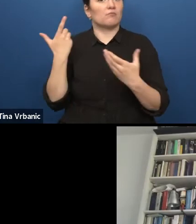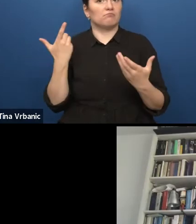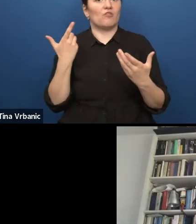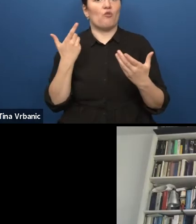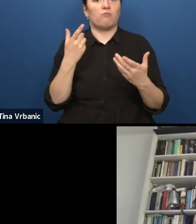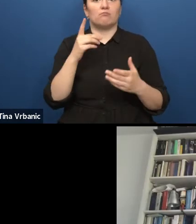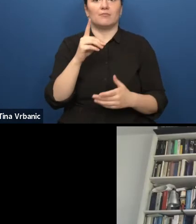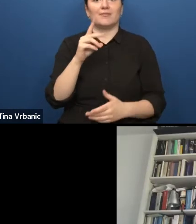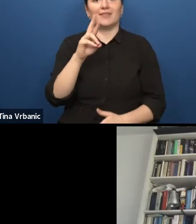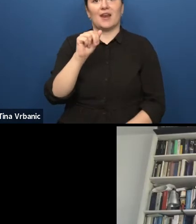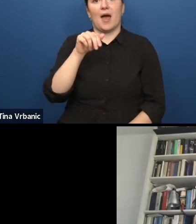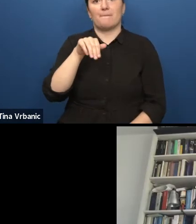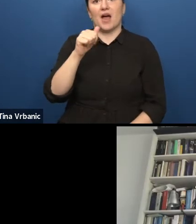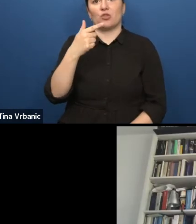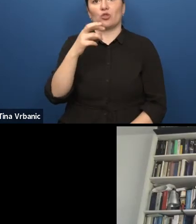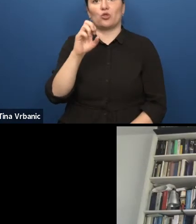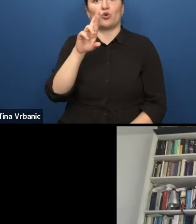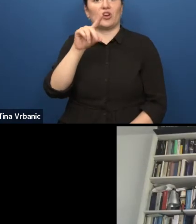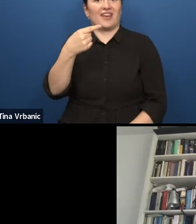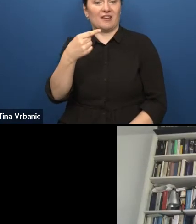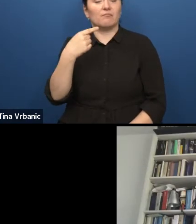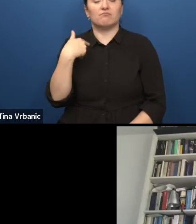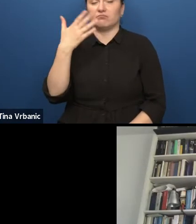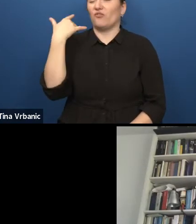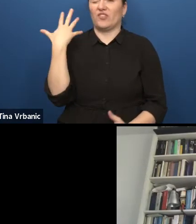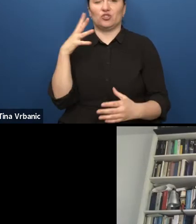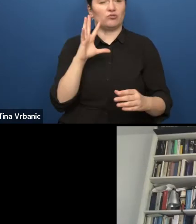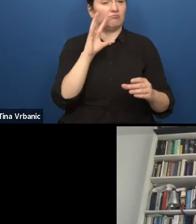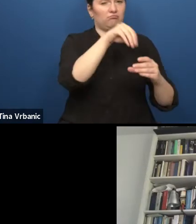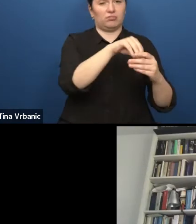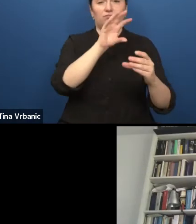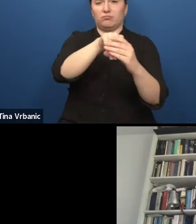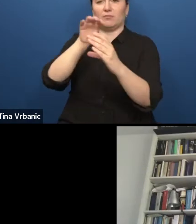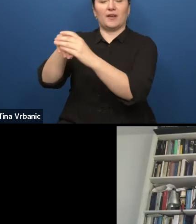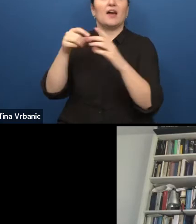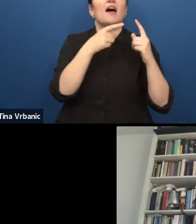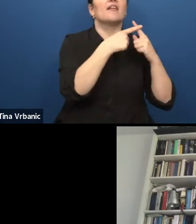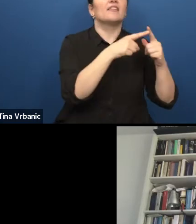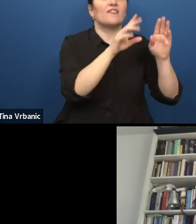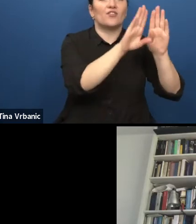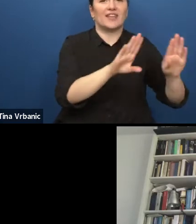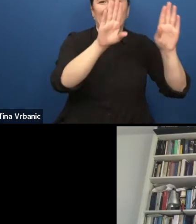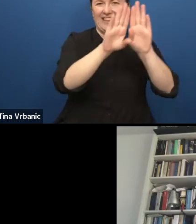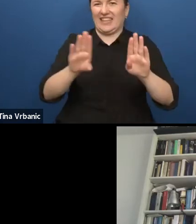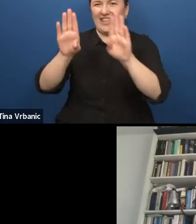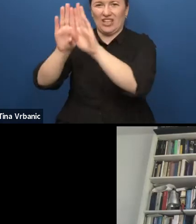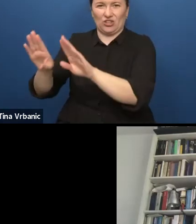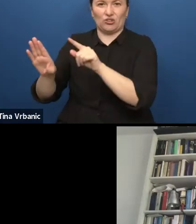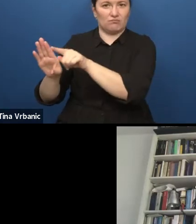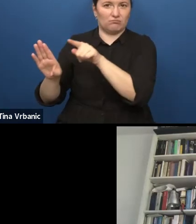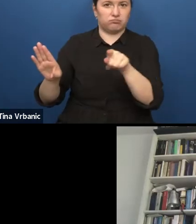and since its foundation in 2009, as a dramaturge of De Toneelmakerij